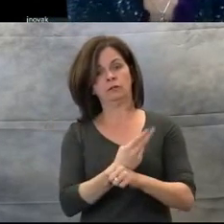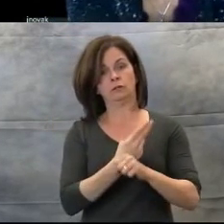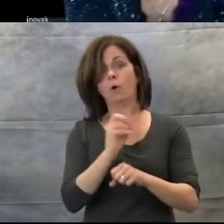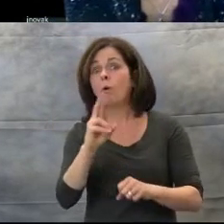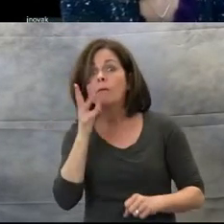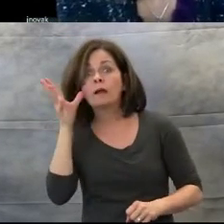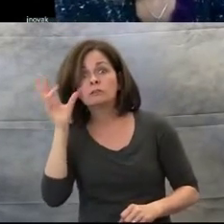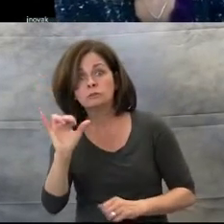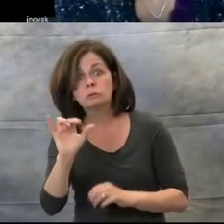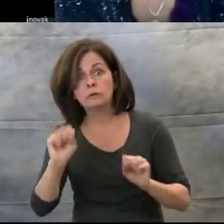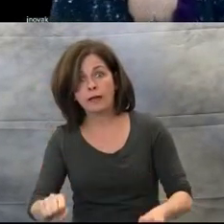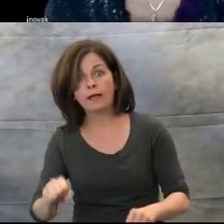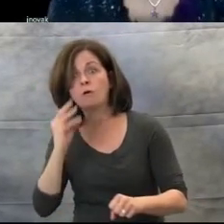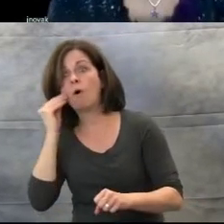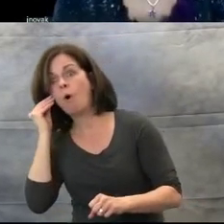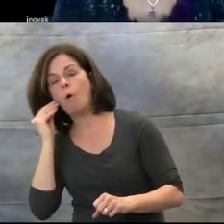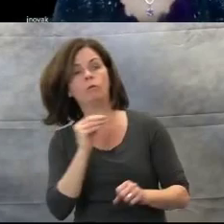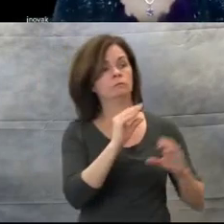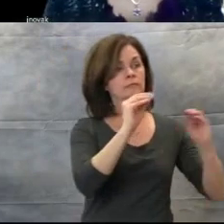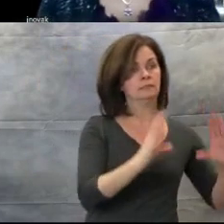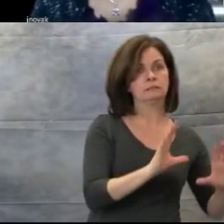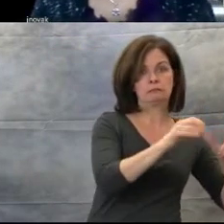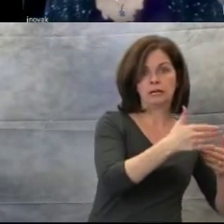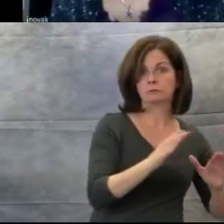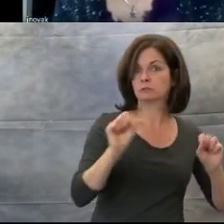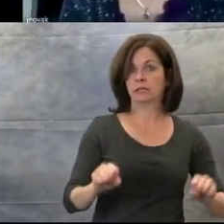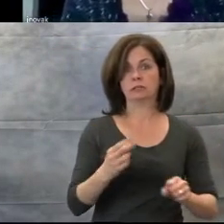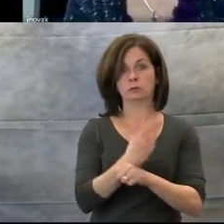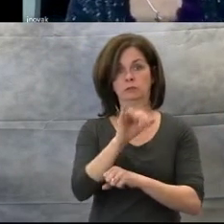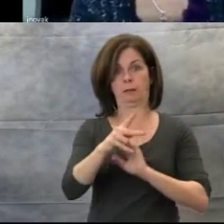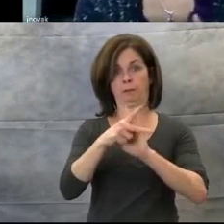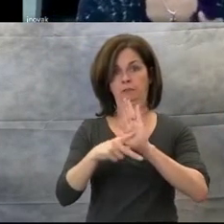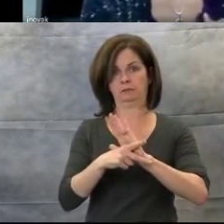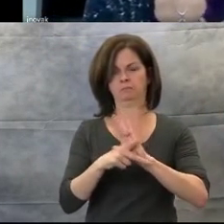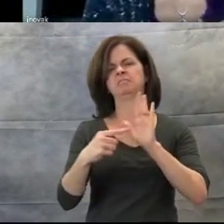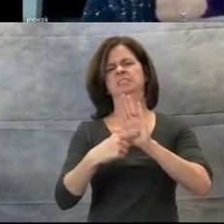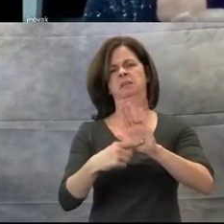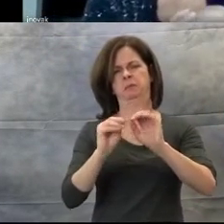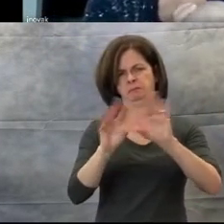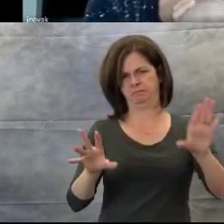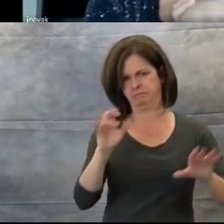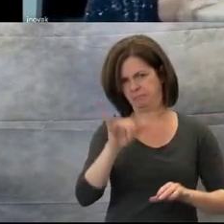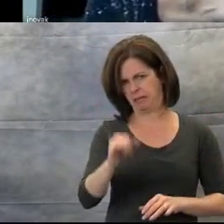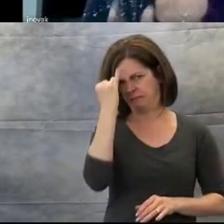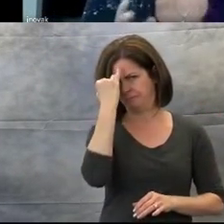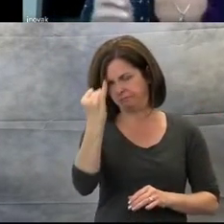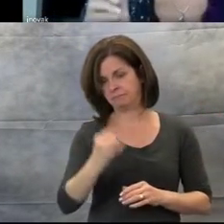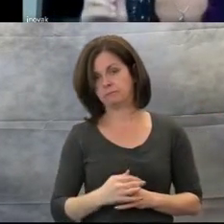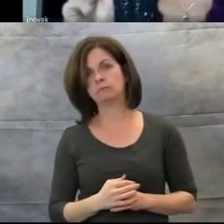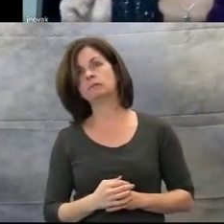an educational setting. Let me give you an example. If a student is having a hard time focusing,